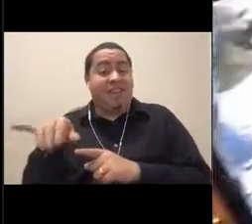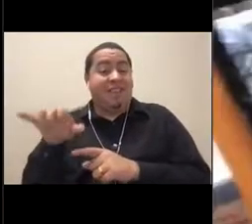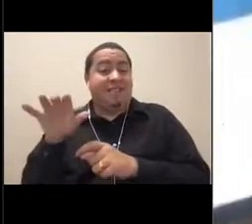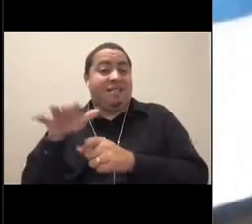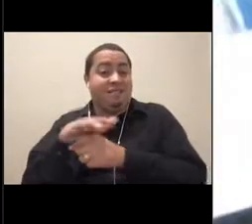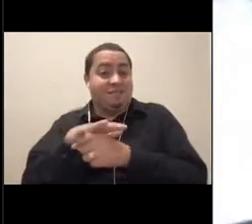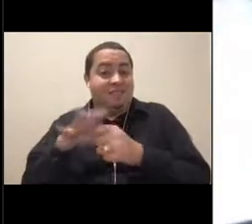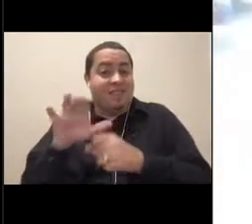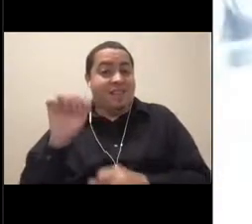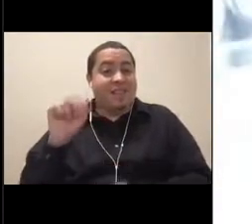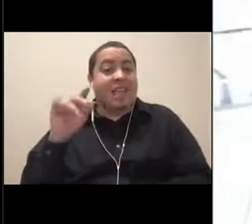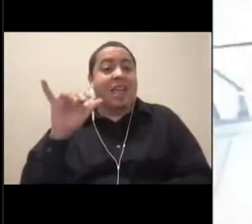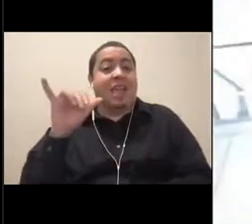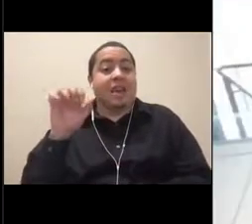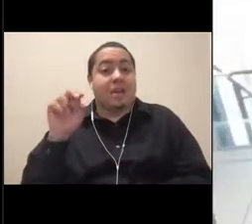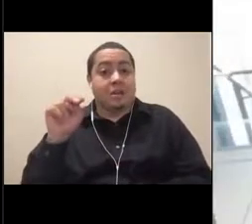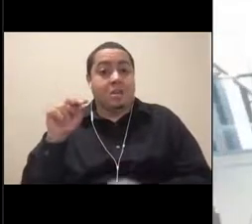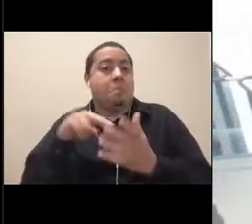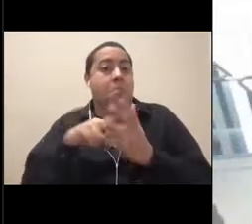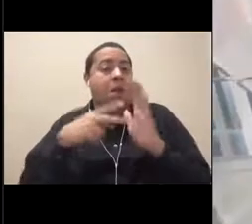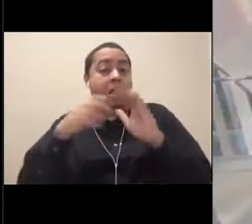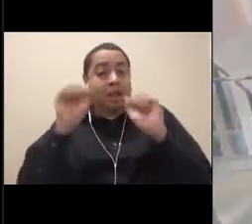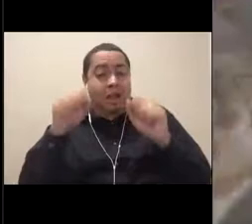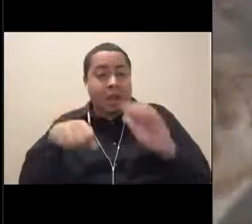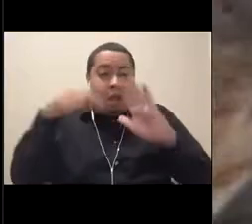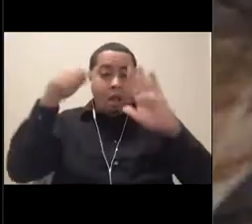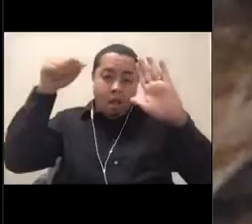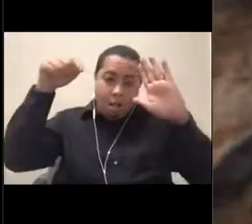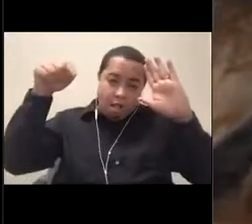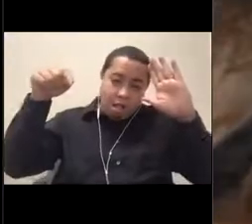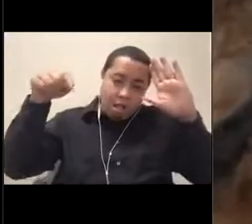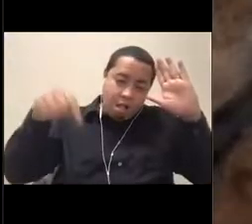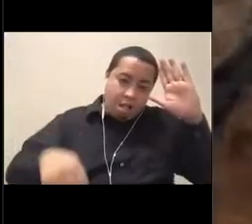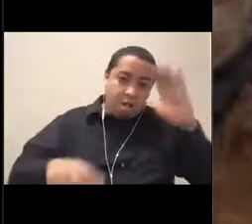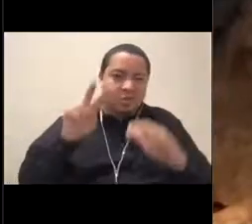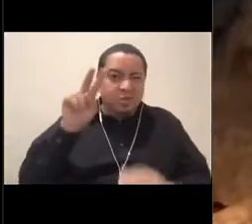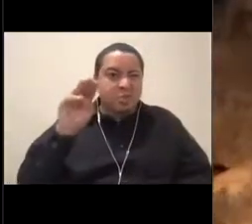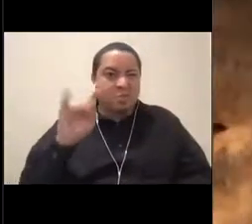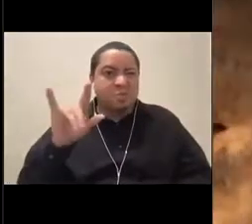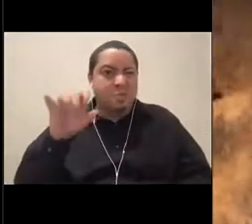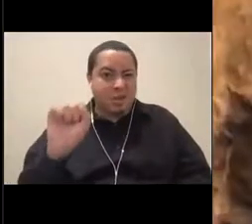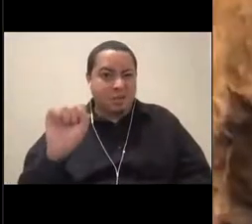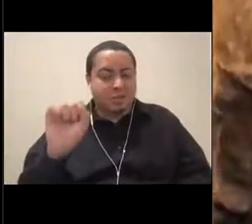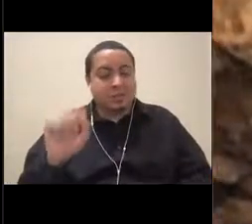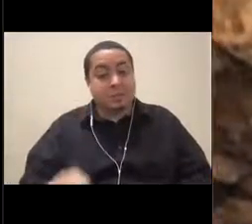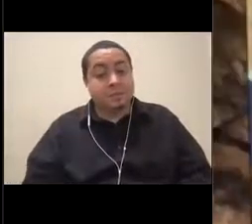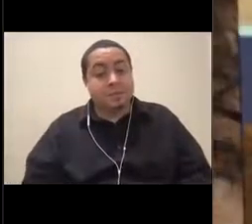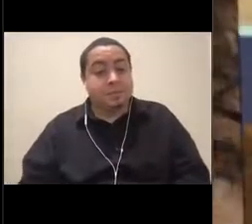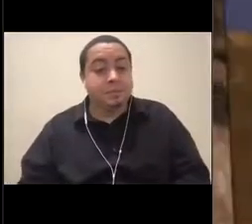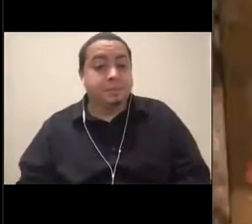So we have to use our camera and our screen to see what we found. At the center, we have some signage you can use